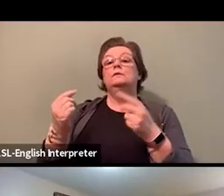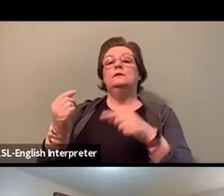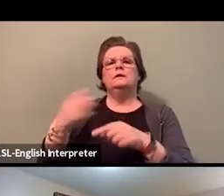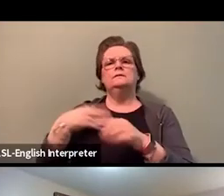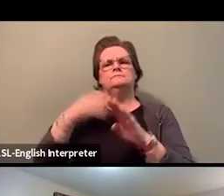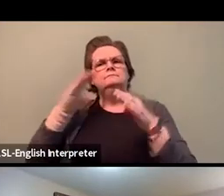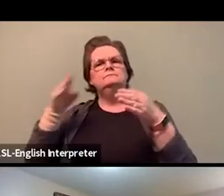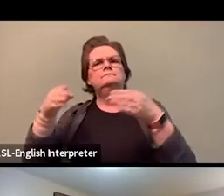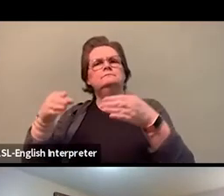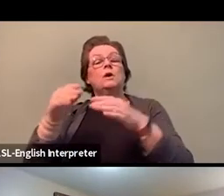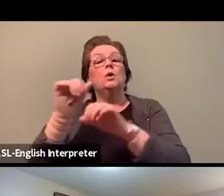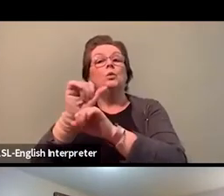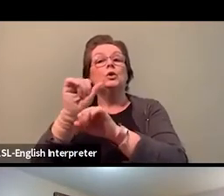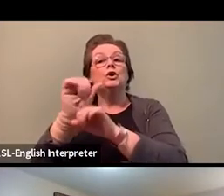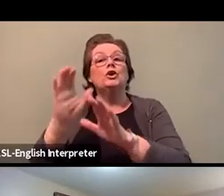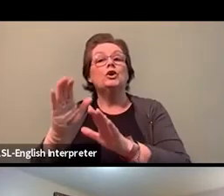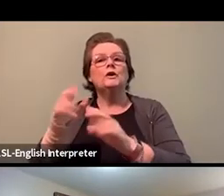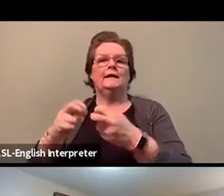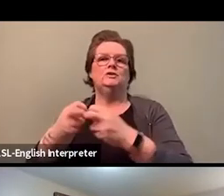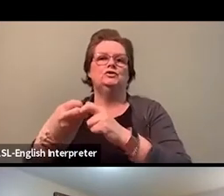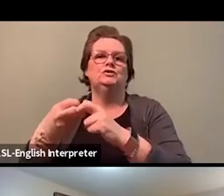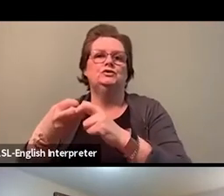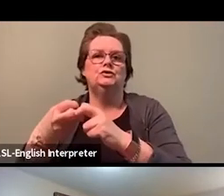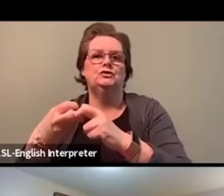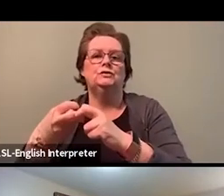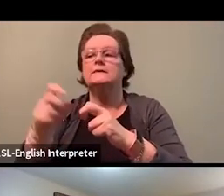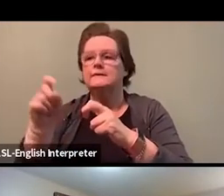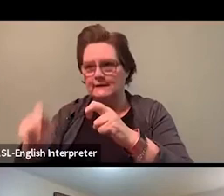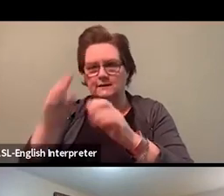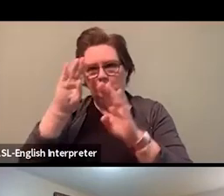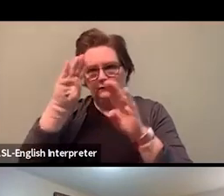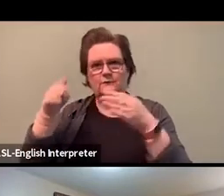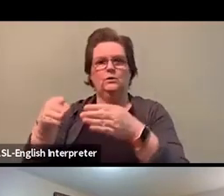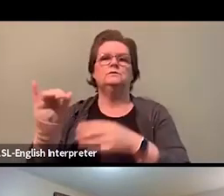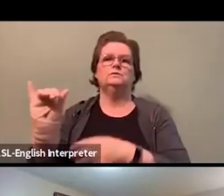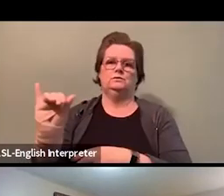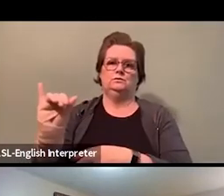right now during COVID-19, who are also feeling